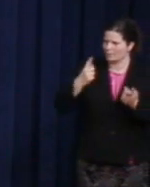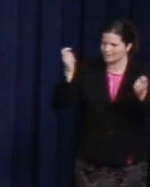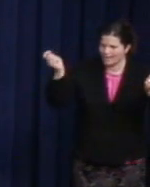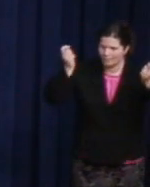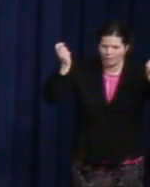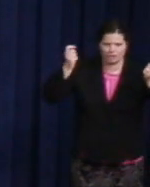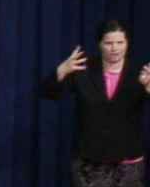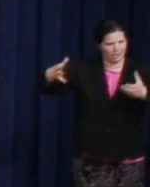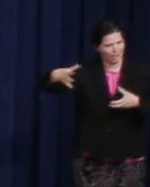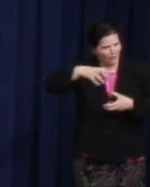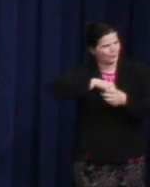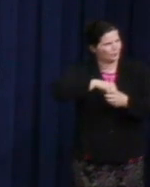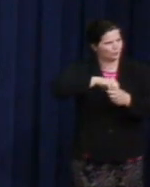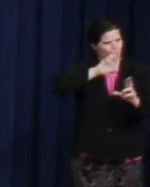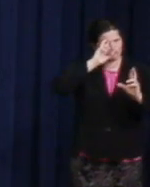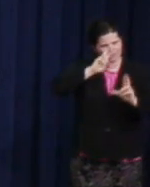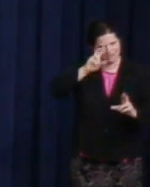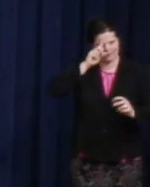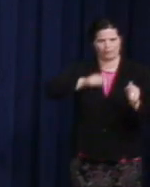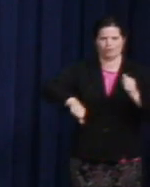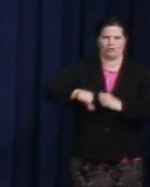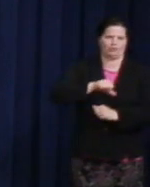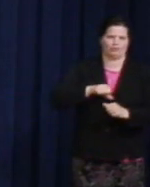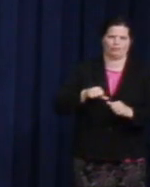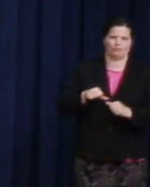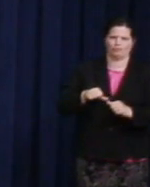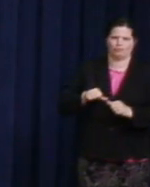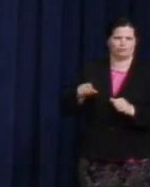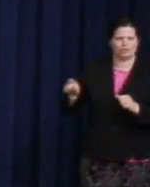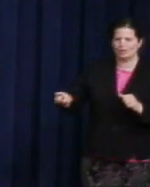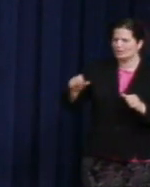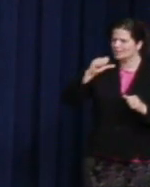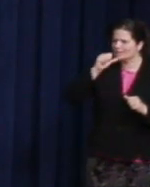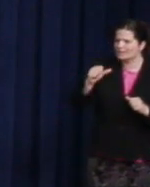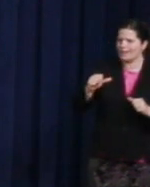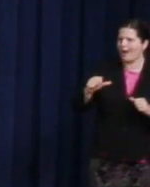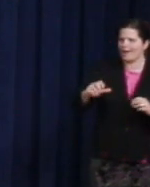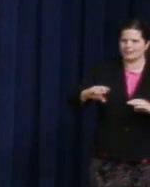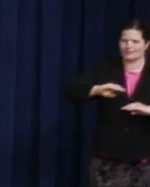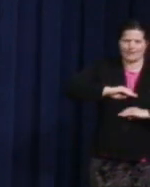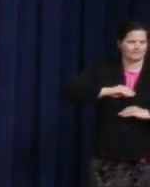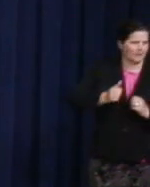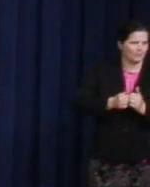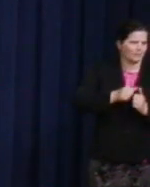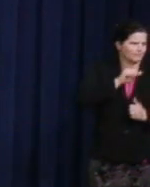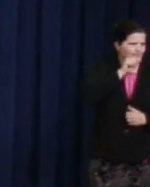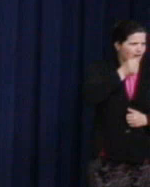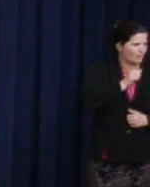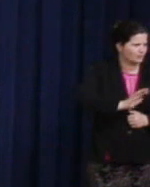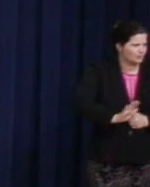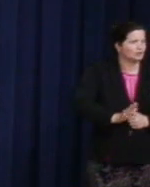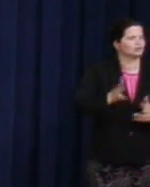She does not simply want the American citizens to be tolerated. She wants us all to be included.